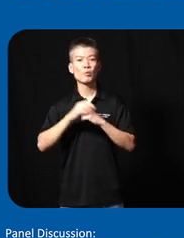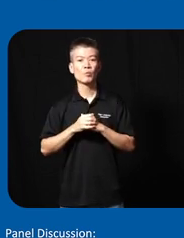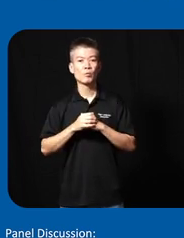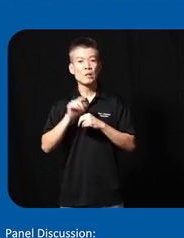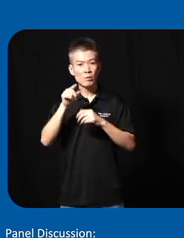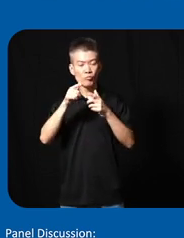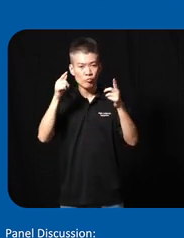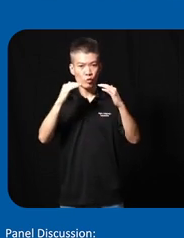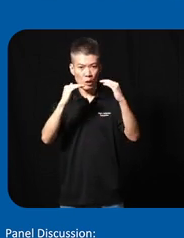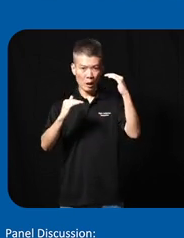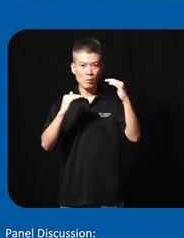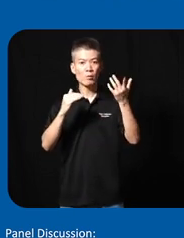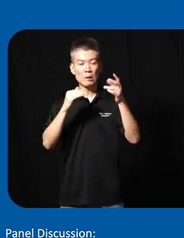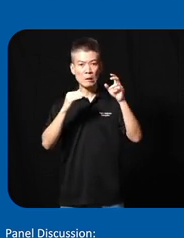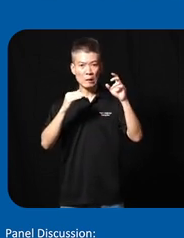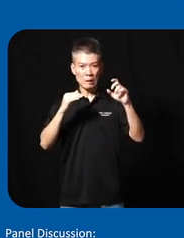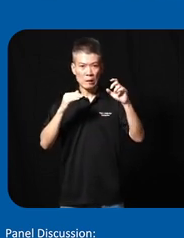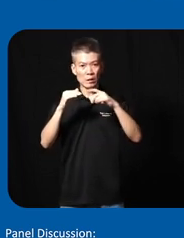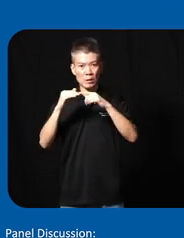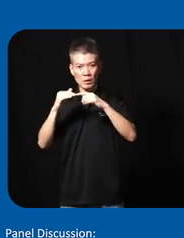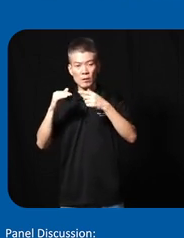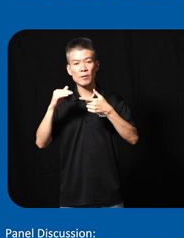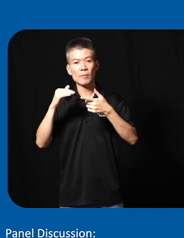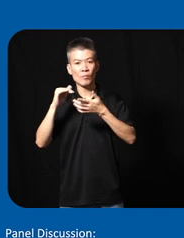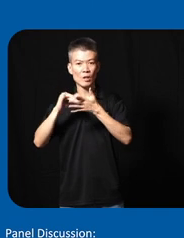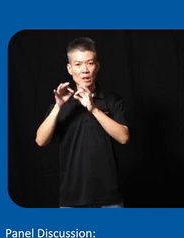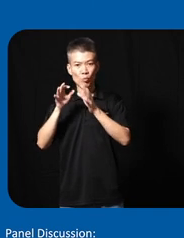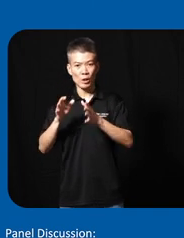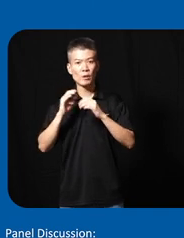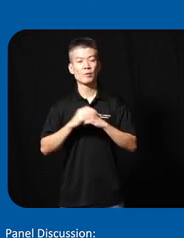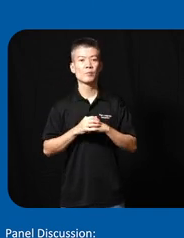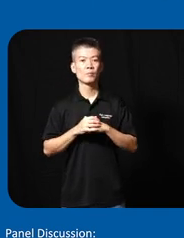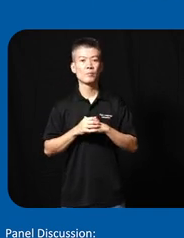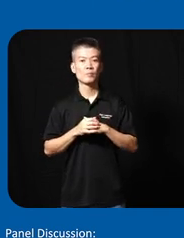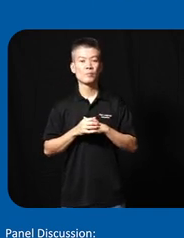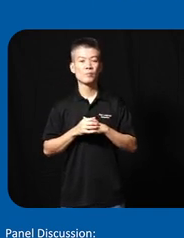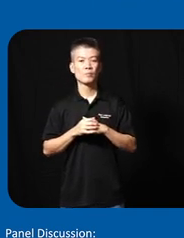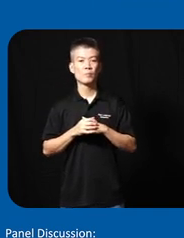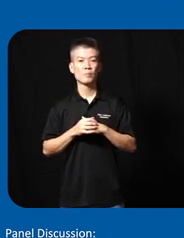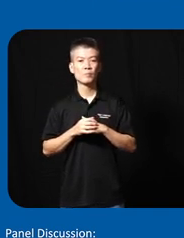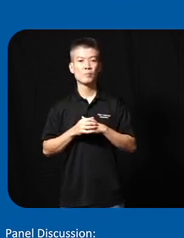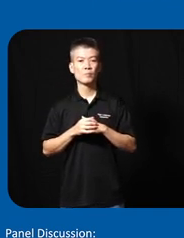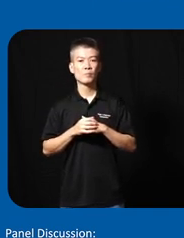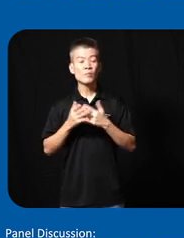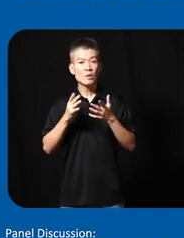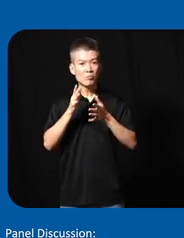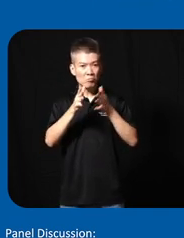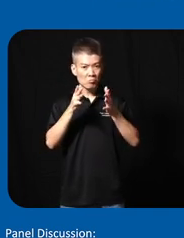there's a huge gap between the needs and the the interpreters and and sign language is not